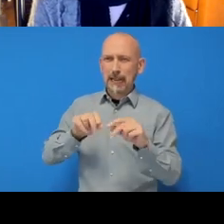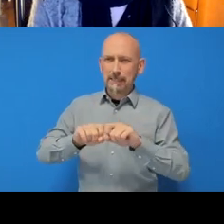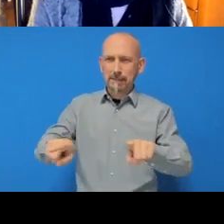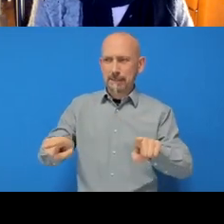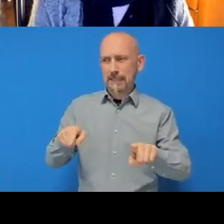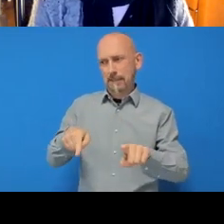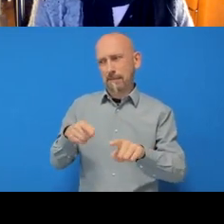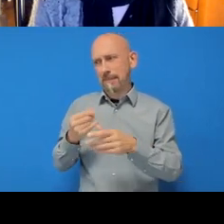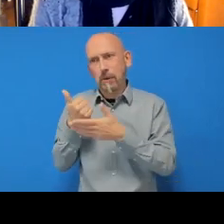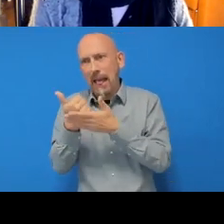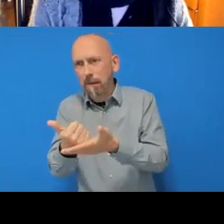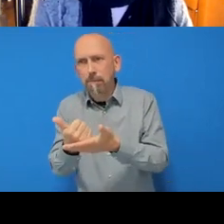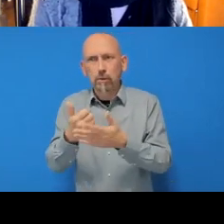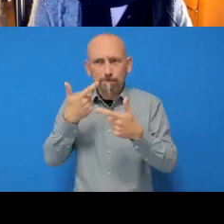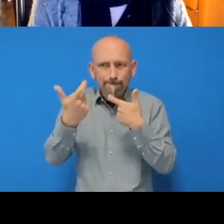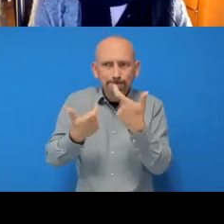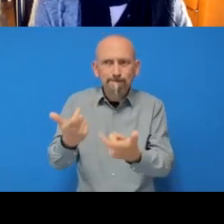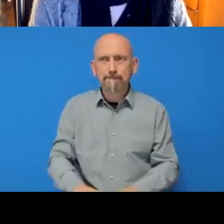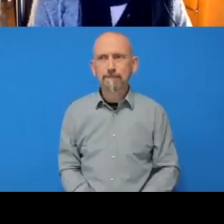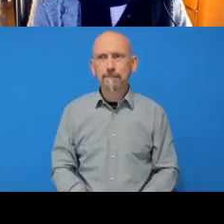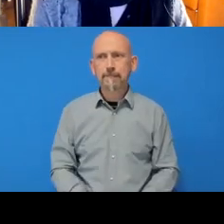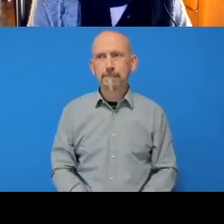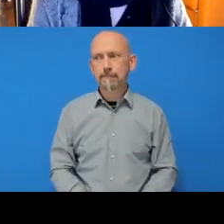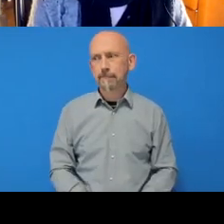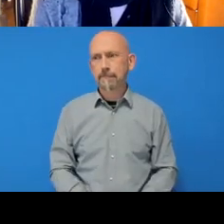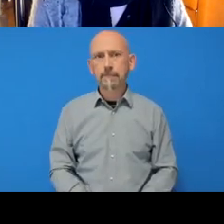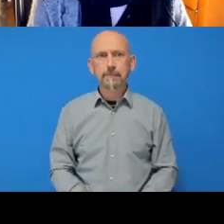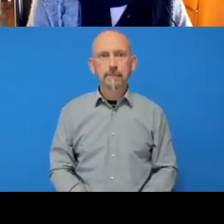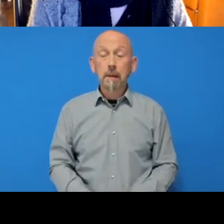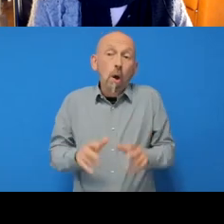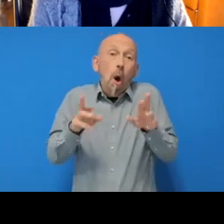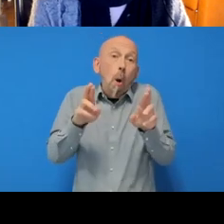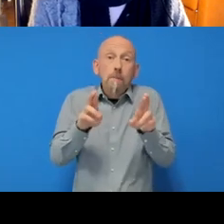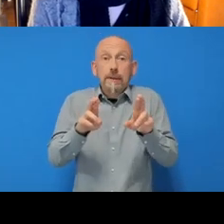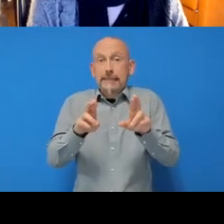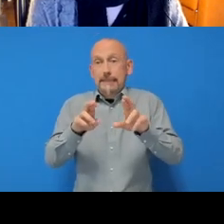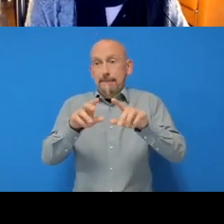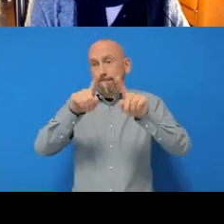But hopefully people have something here already. The next thing we need to do is create